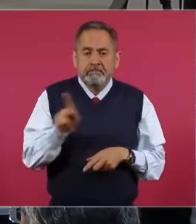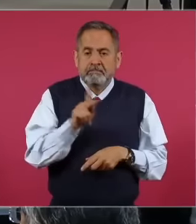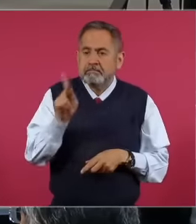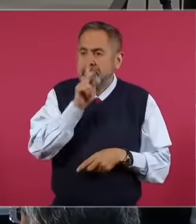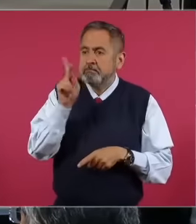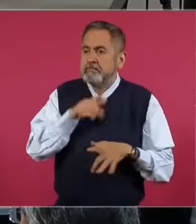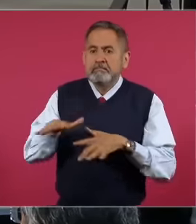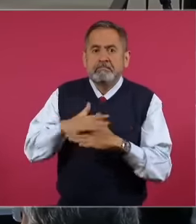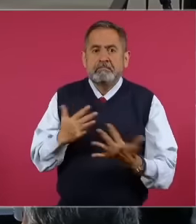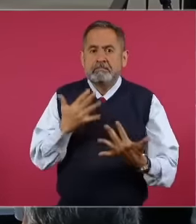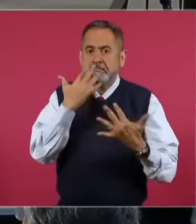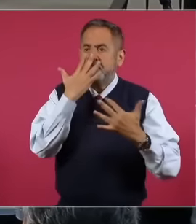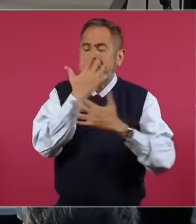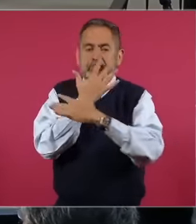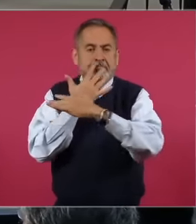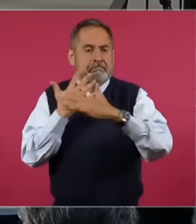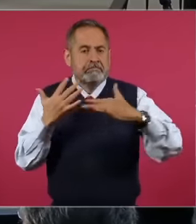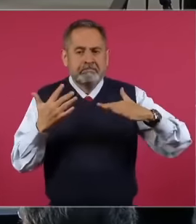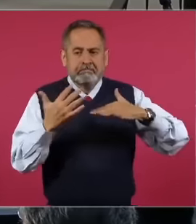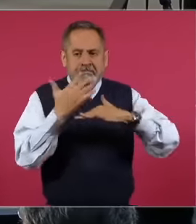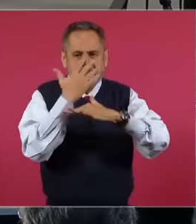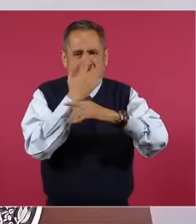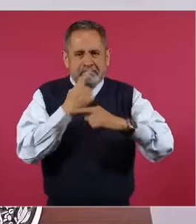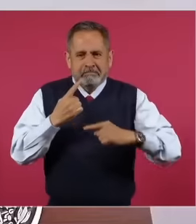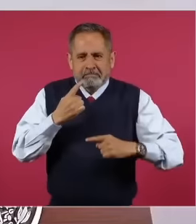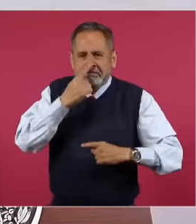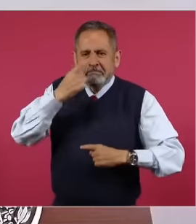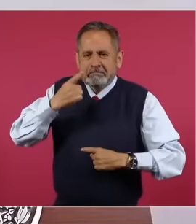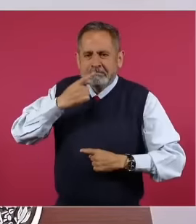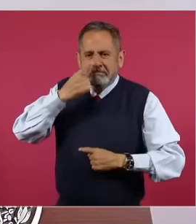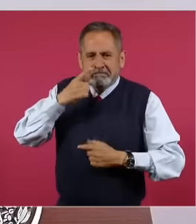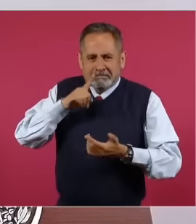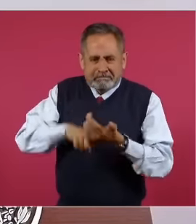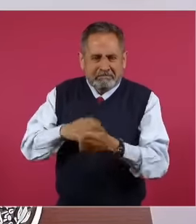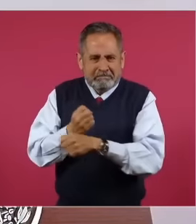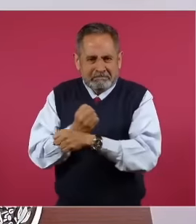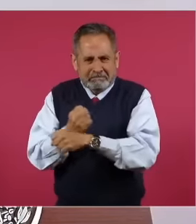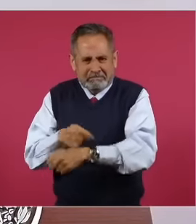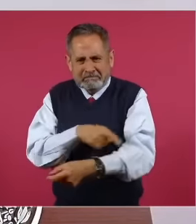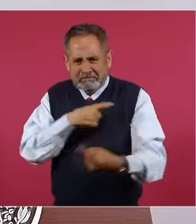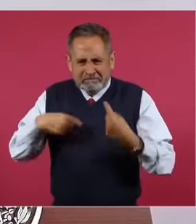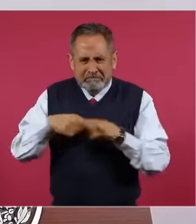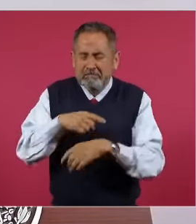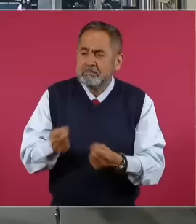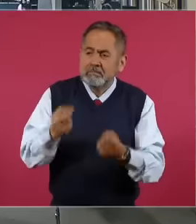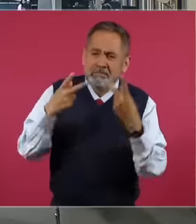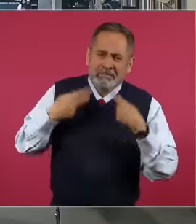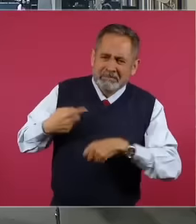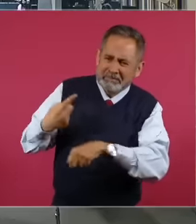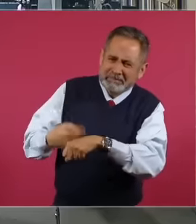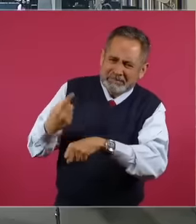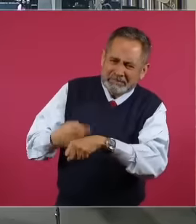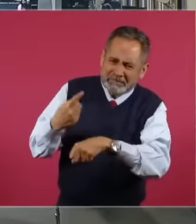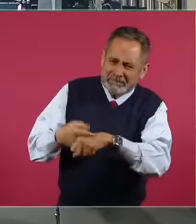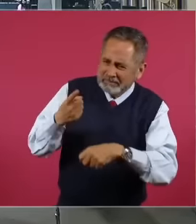inhabitants and also reached the blood the number of diseases that have been generated from